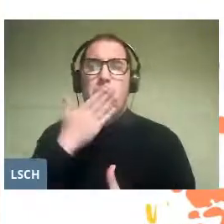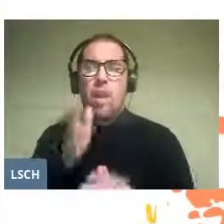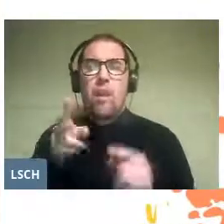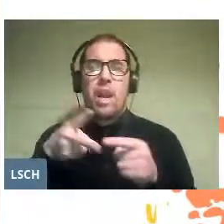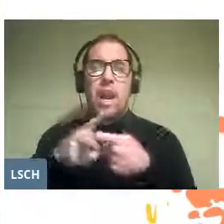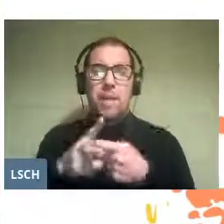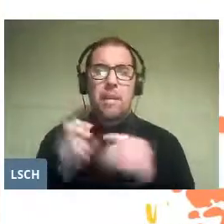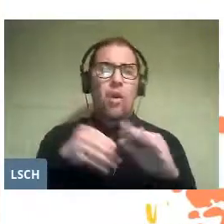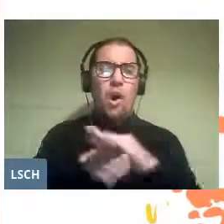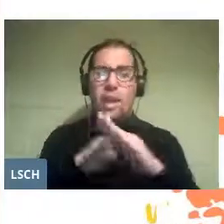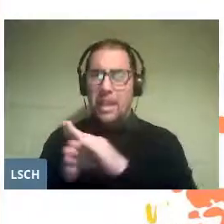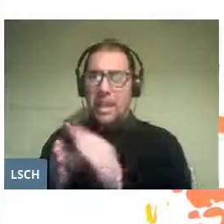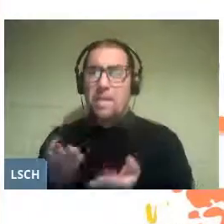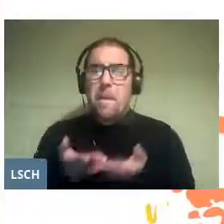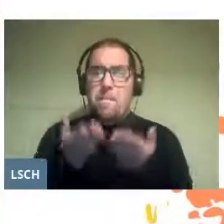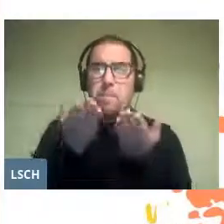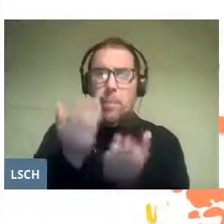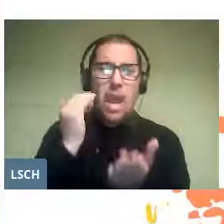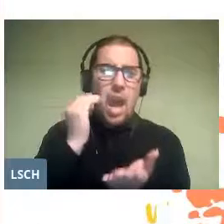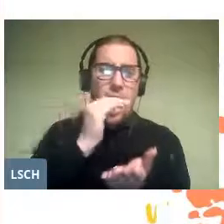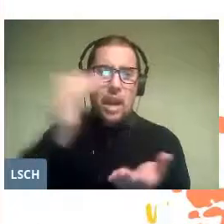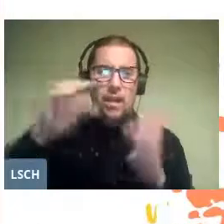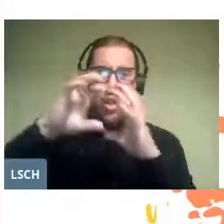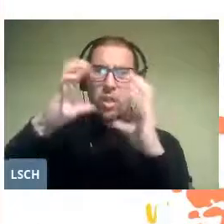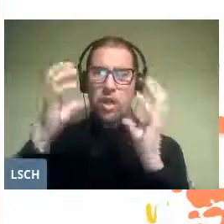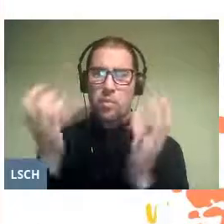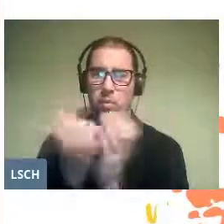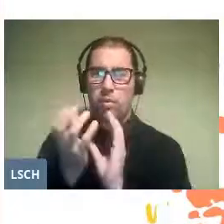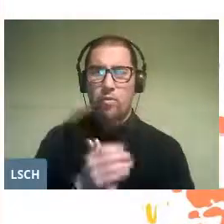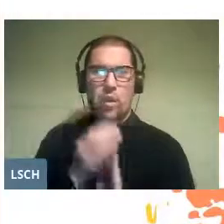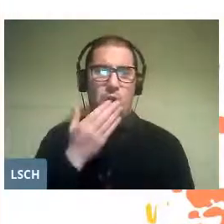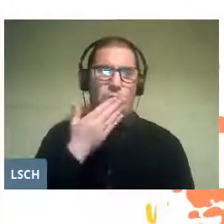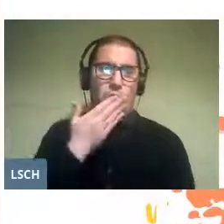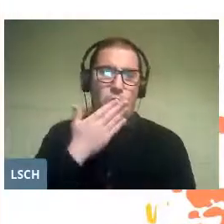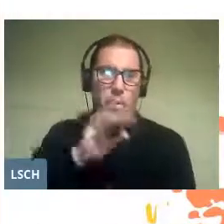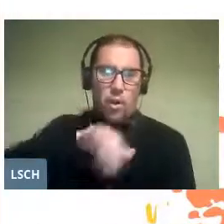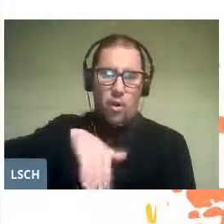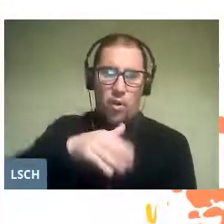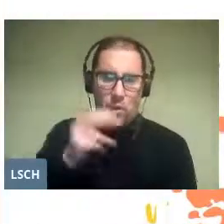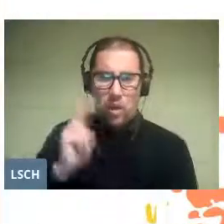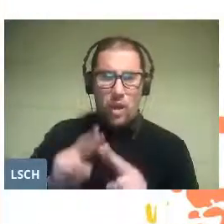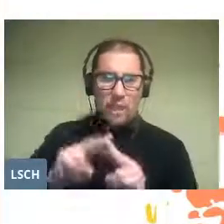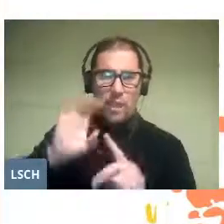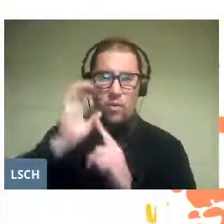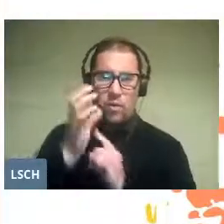to provide the children of the world with the best of our cultural heritage.